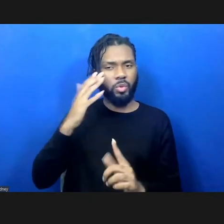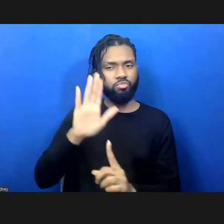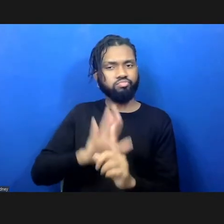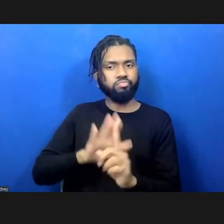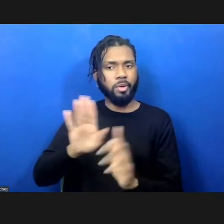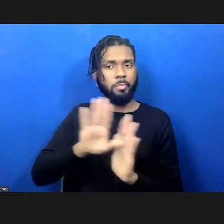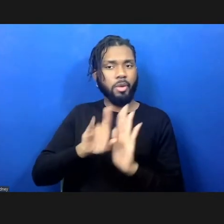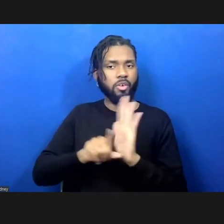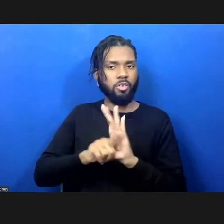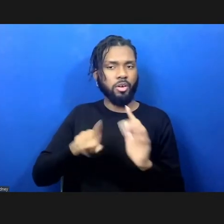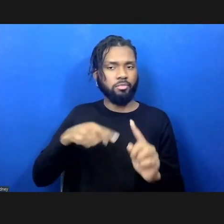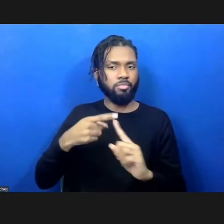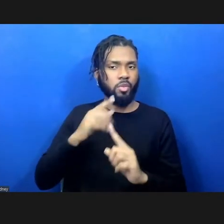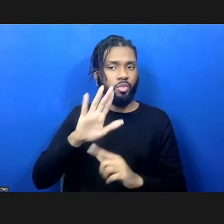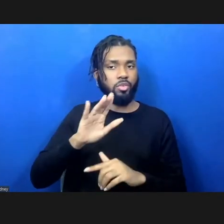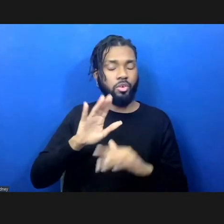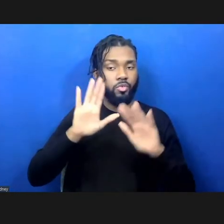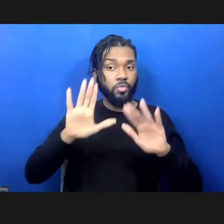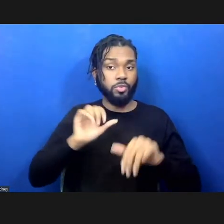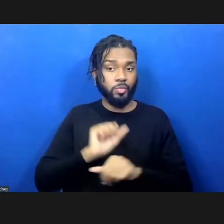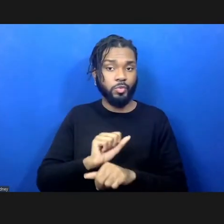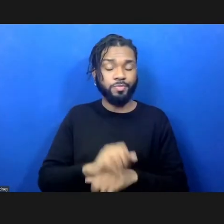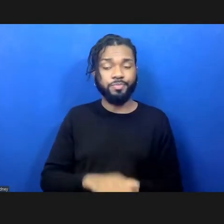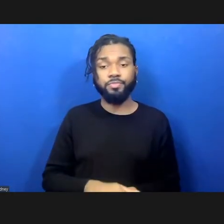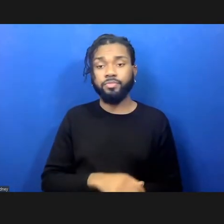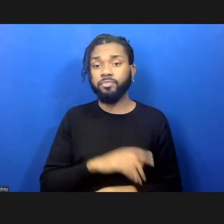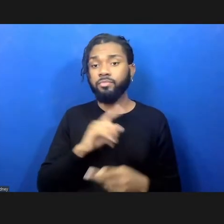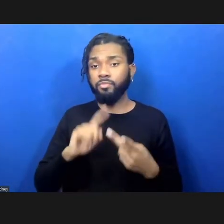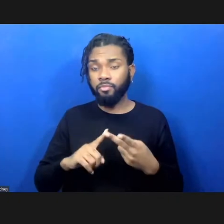work, and then we're going to have a conversation all together.